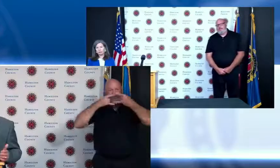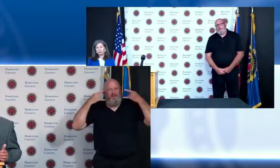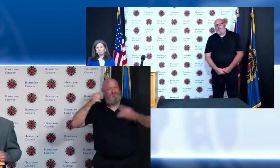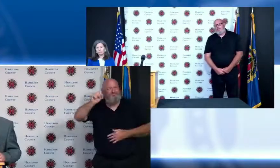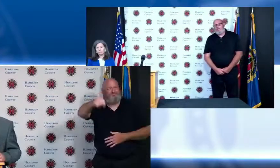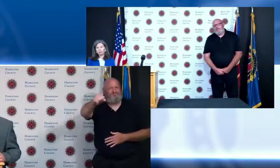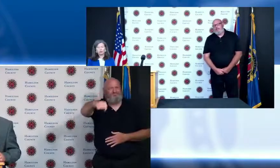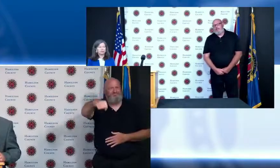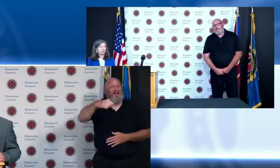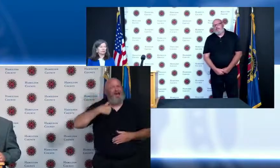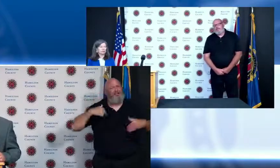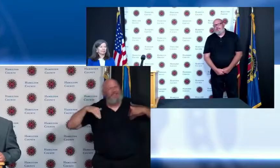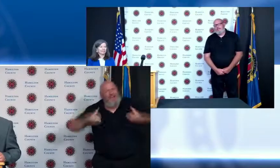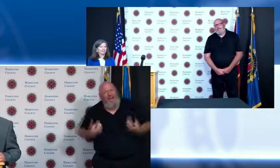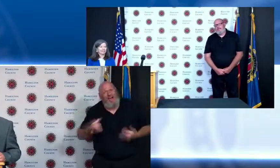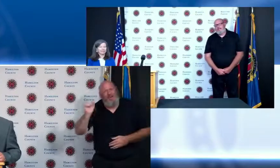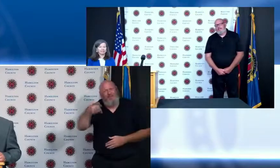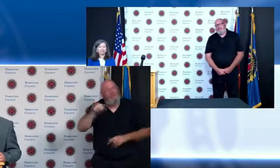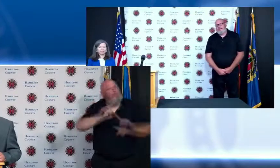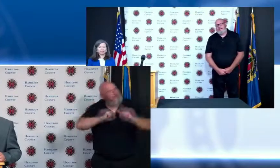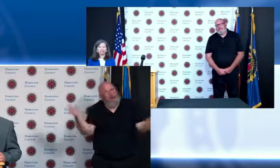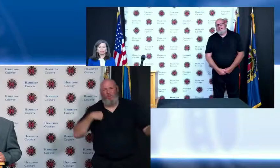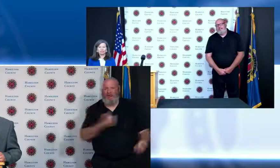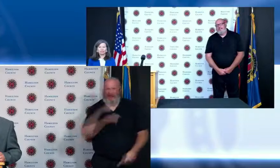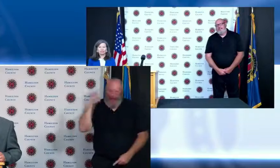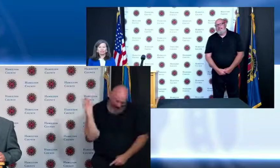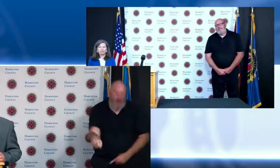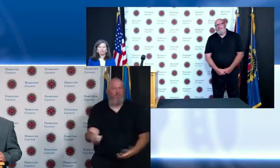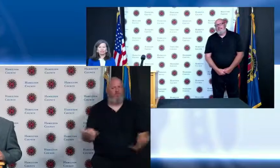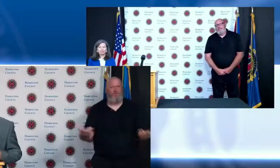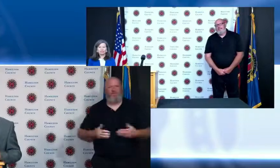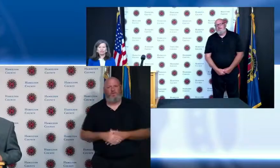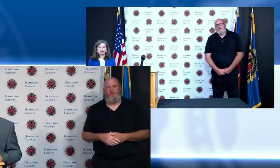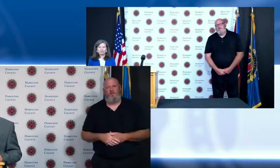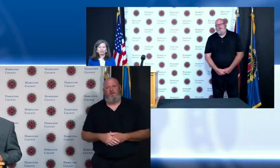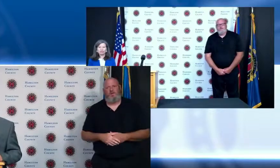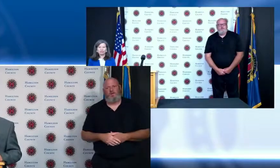wear a mask stay home if you're sick treat workers with respect and most of all